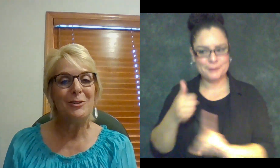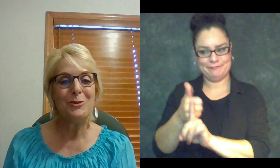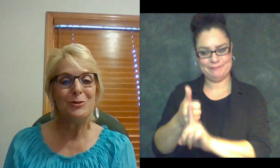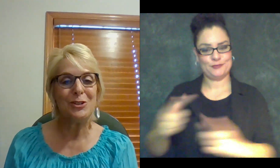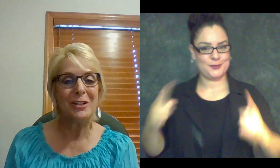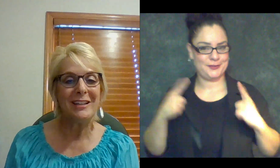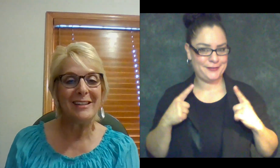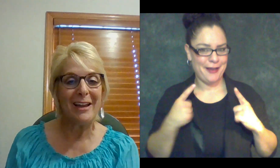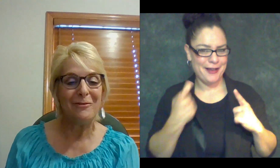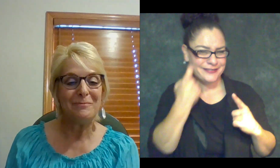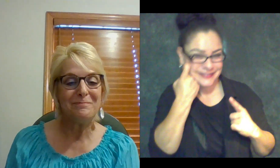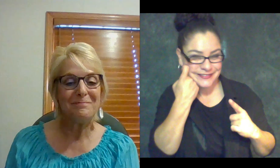her new journey in life!